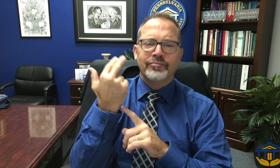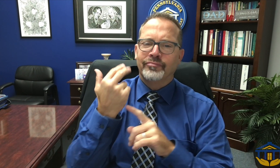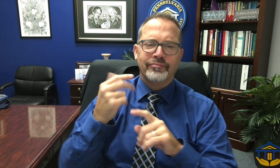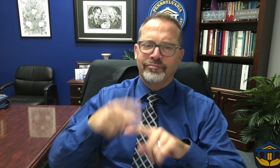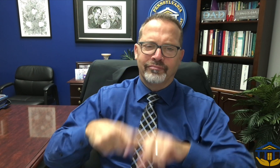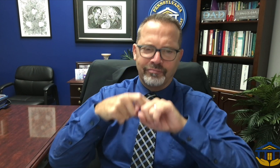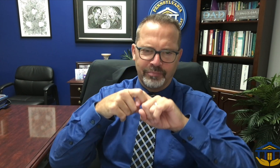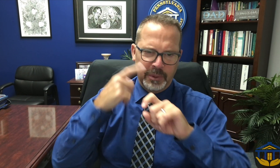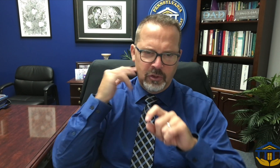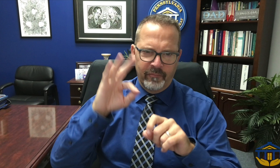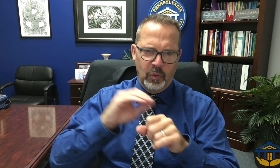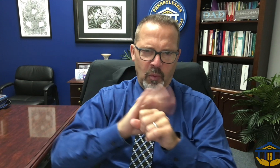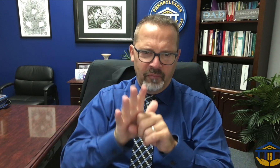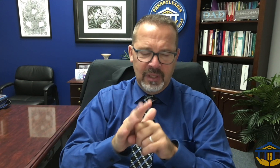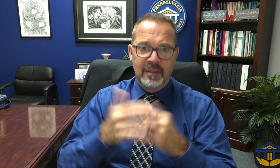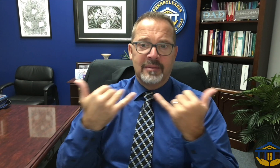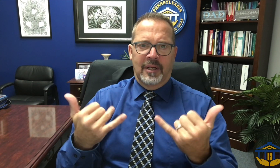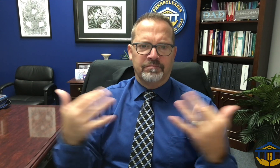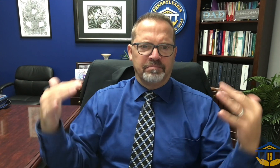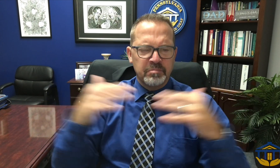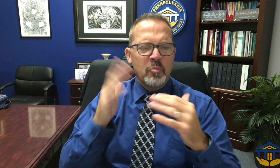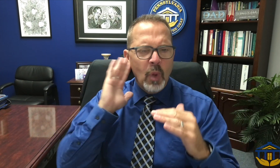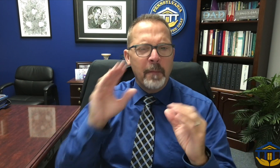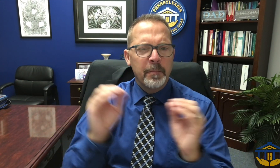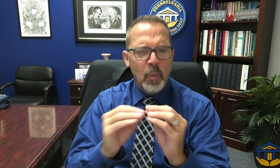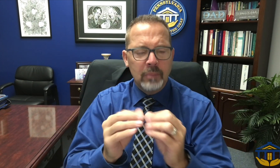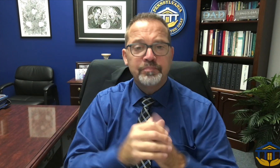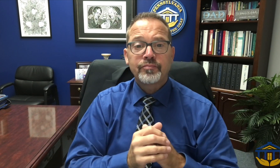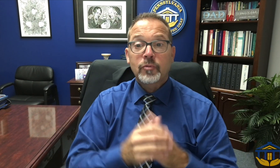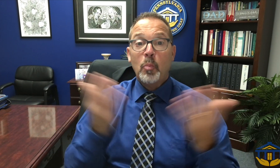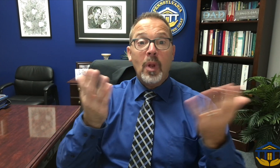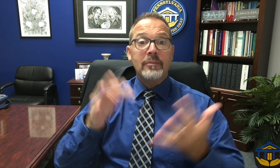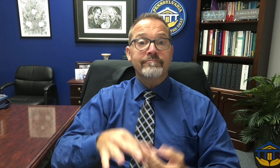prior to that had to put it on hold due to COVID. We are bringing back the Golf Outing